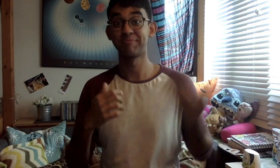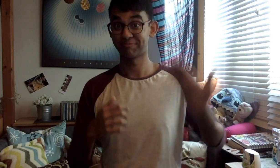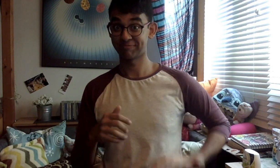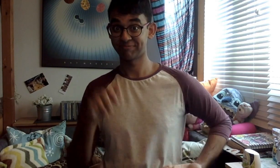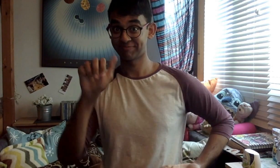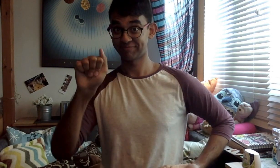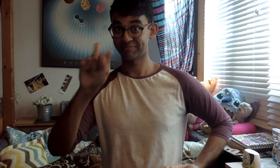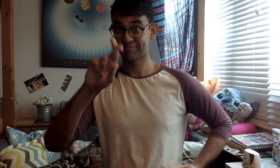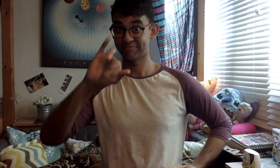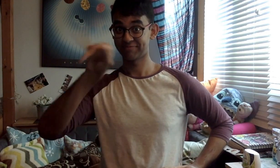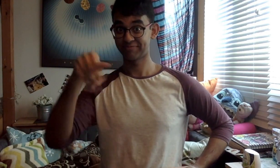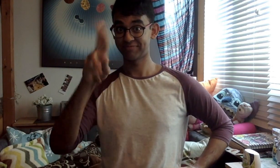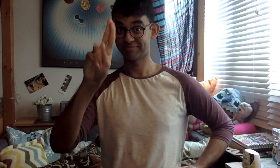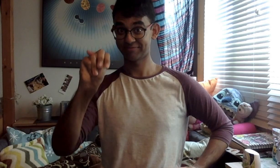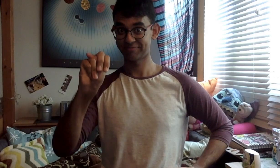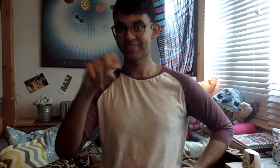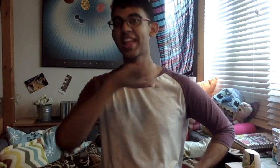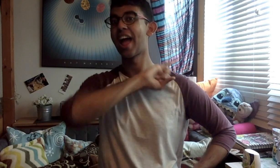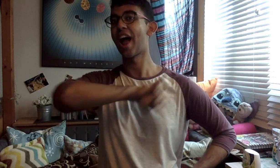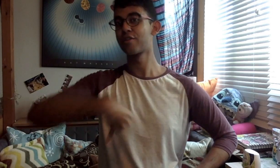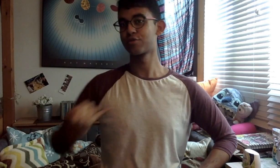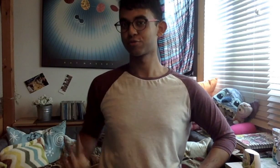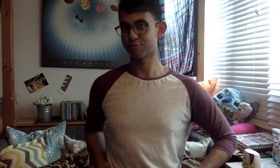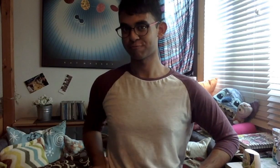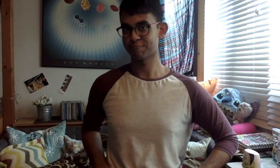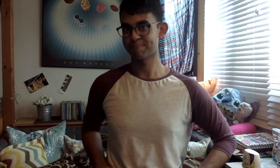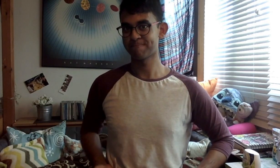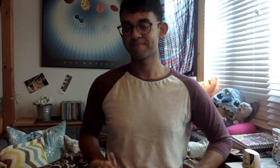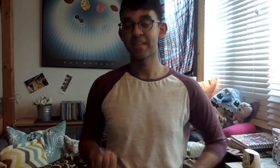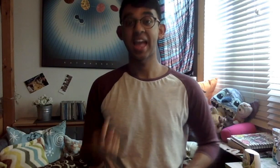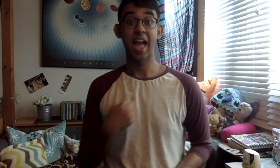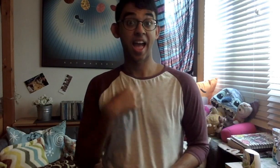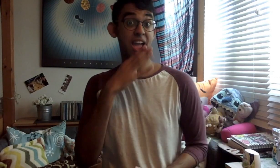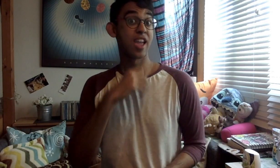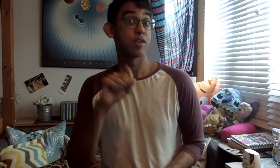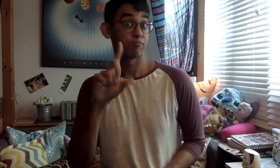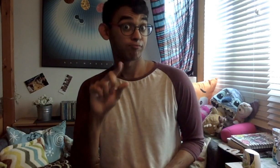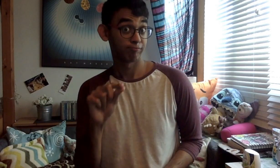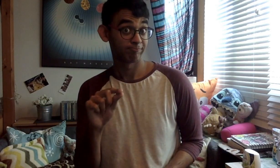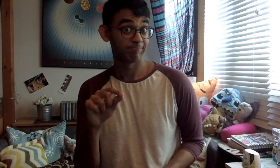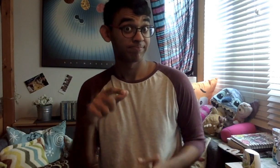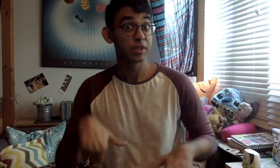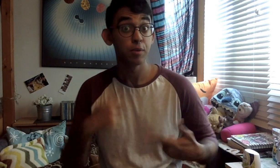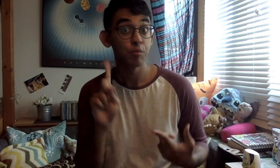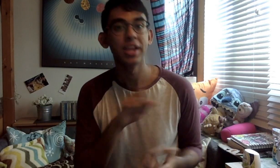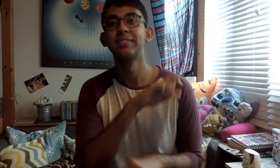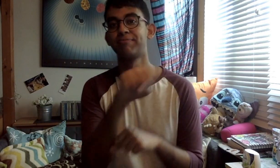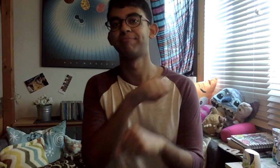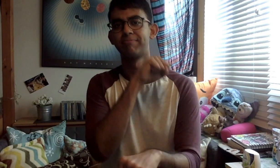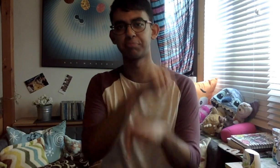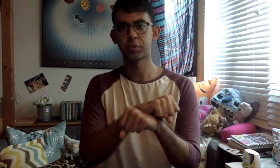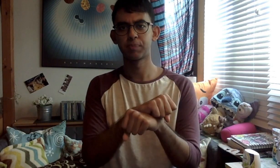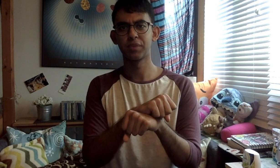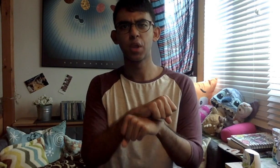My name is Arjun. I'm 20 years old and I live in Singapore.